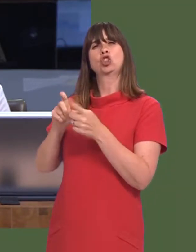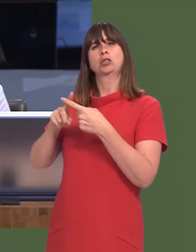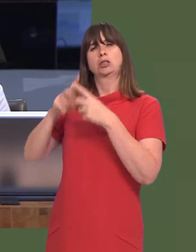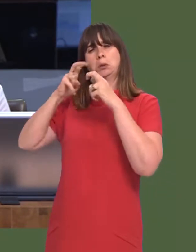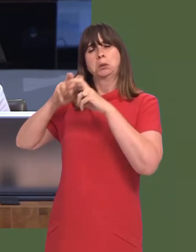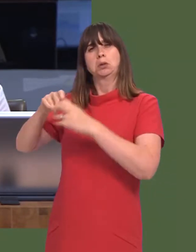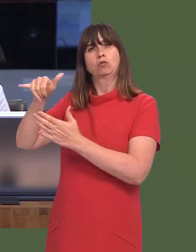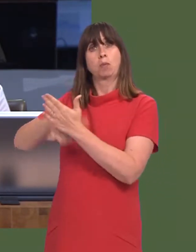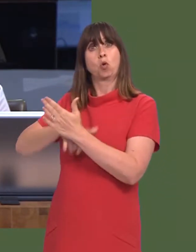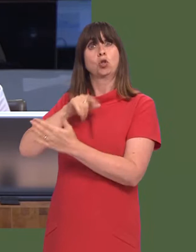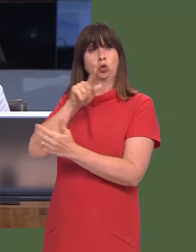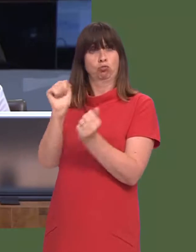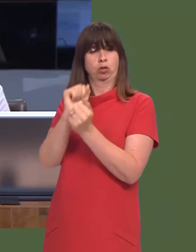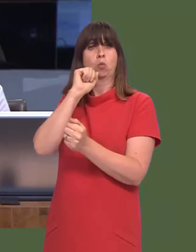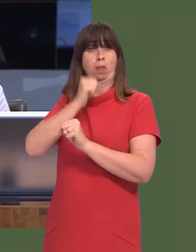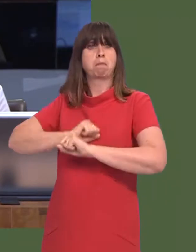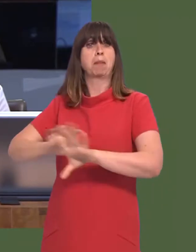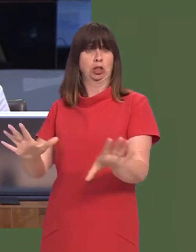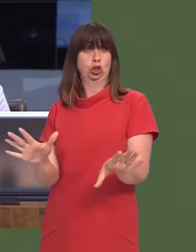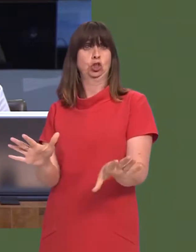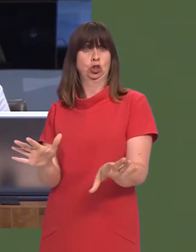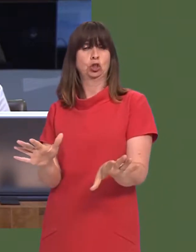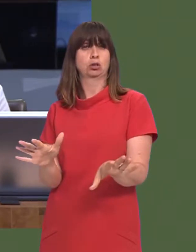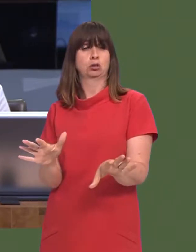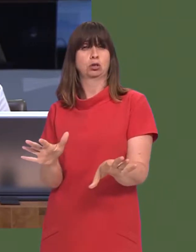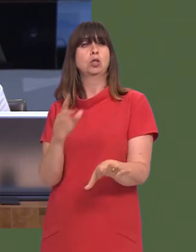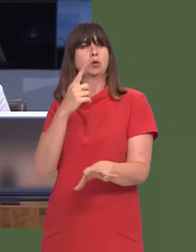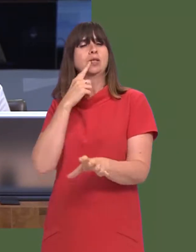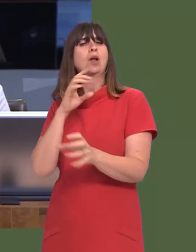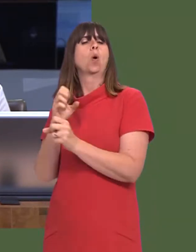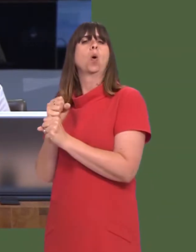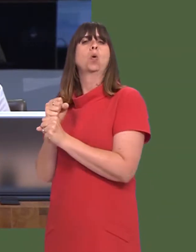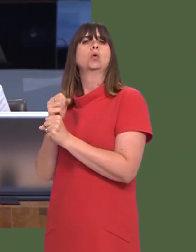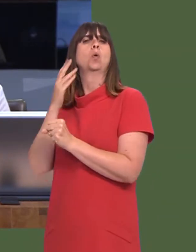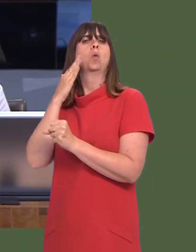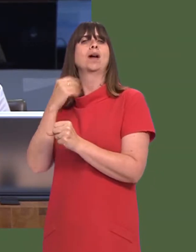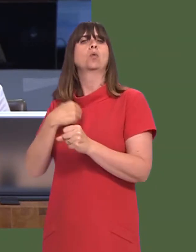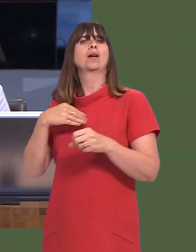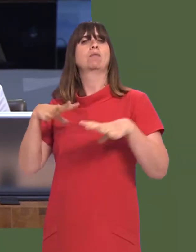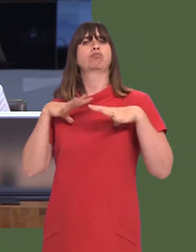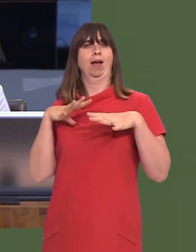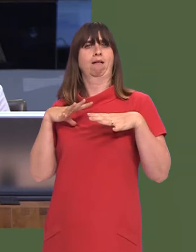report, and youíve agreed to publish this, but only when the Assembly is in recess.